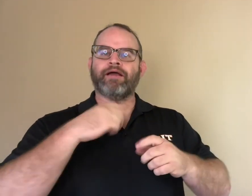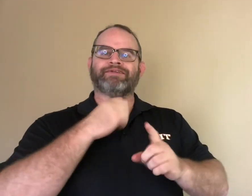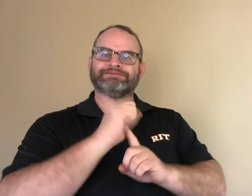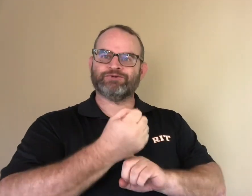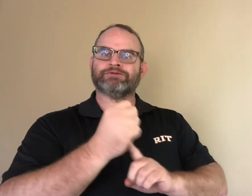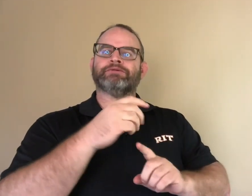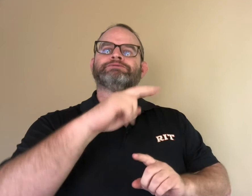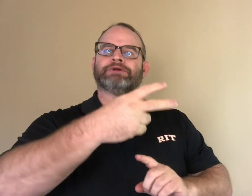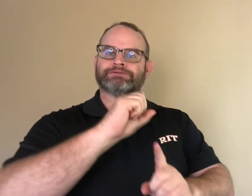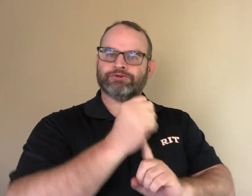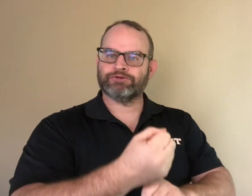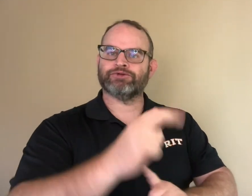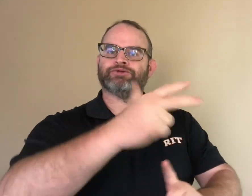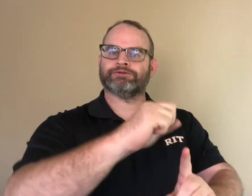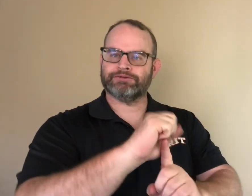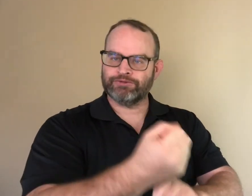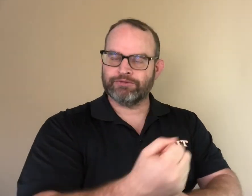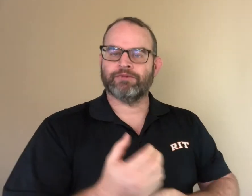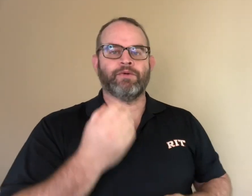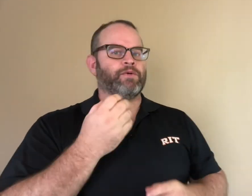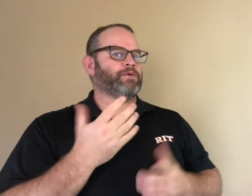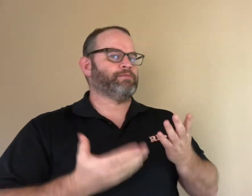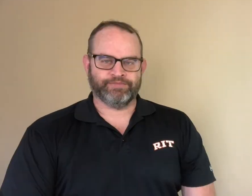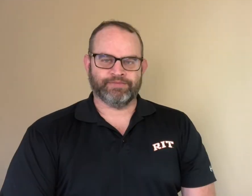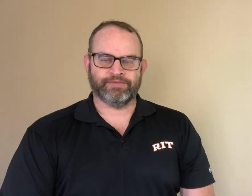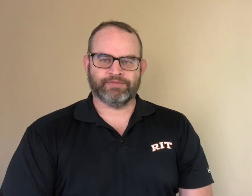During the 2-day community event, we created a total of 20 stories.